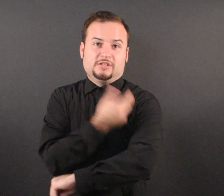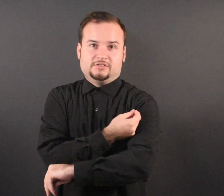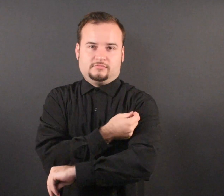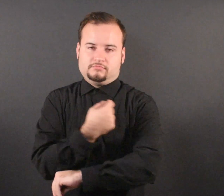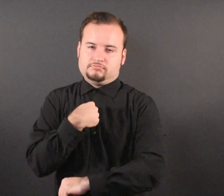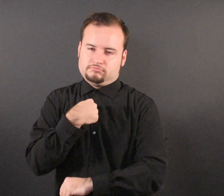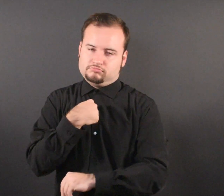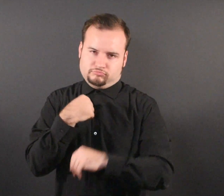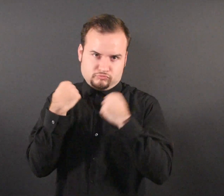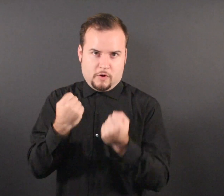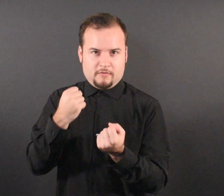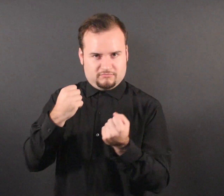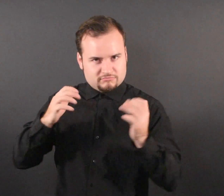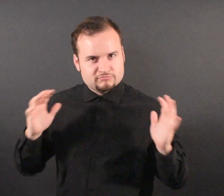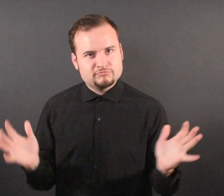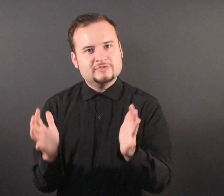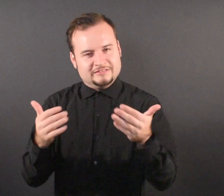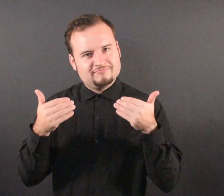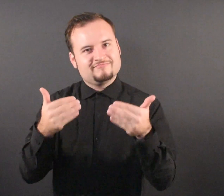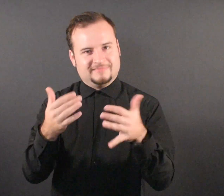and I strongly encourage you to receive it.”